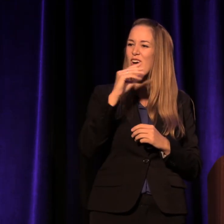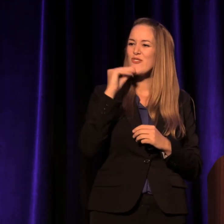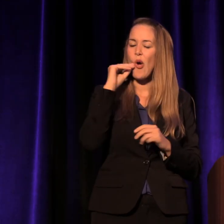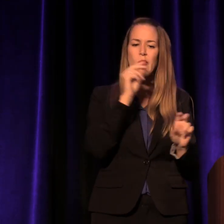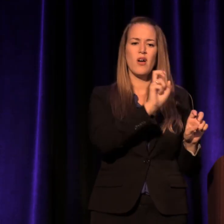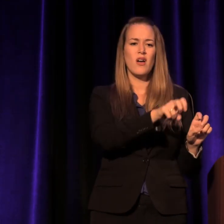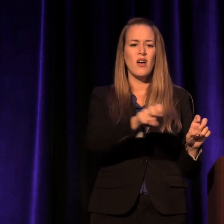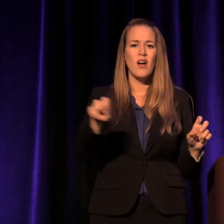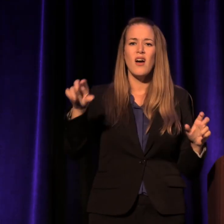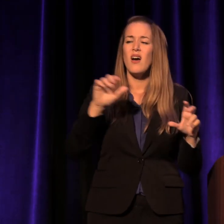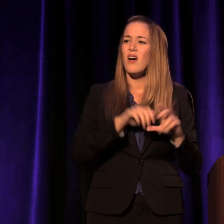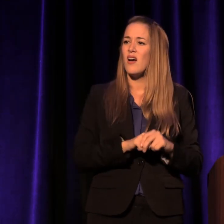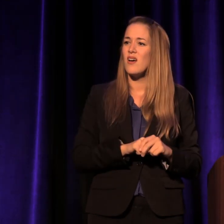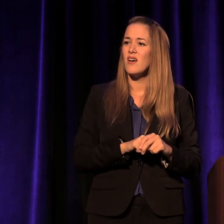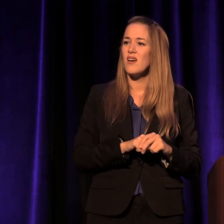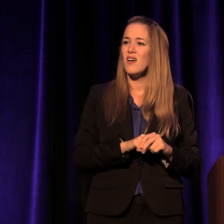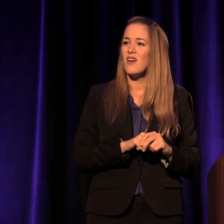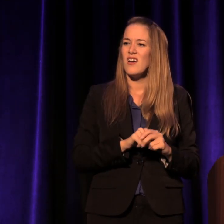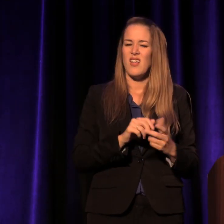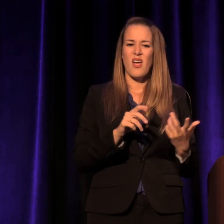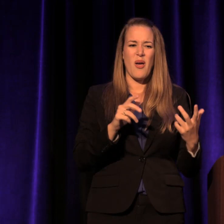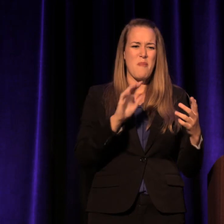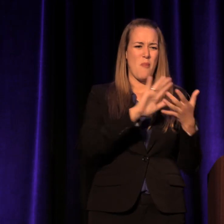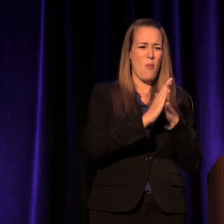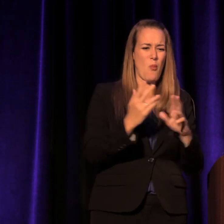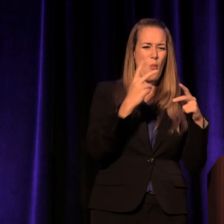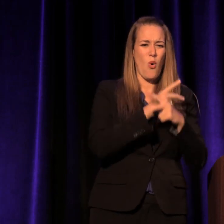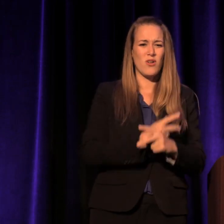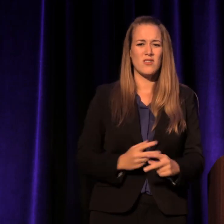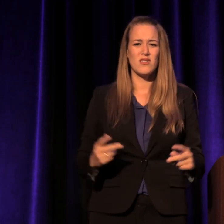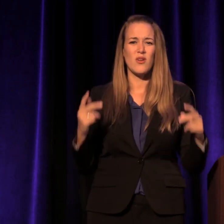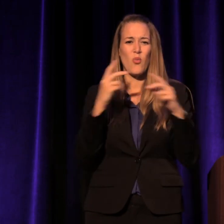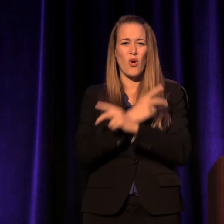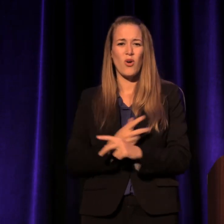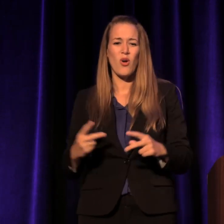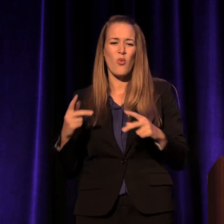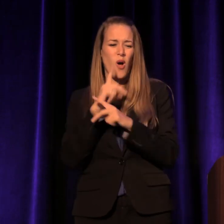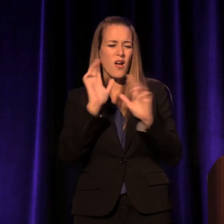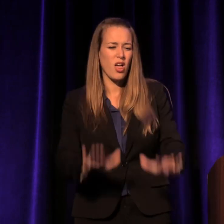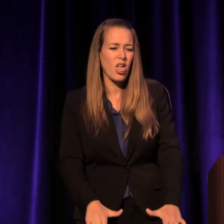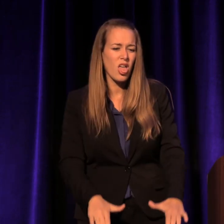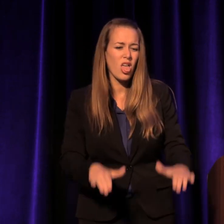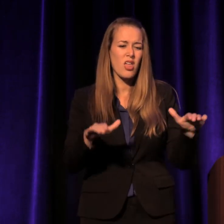her body, the word for it, her entire childhood brutalized.